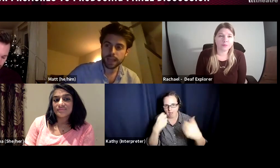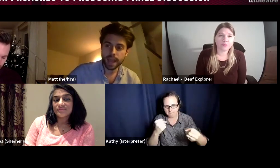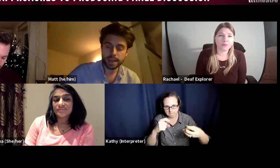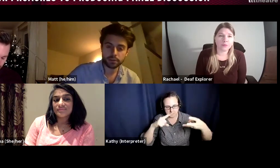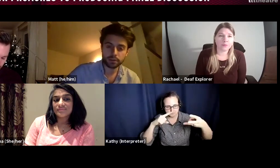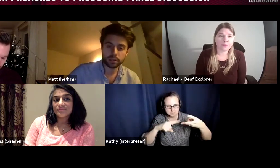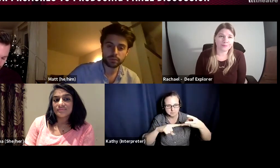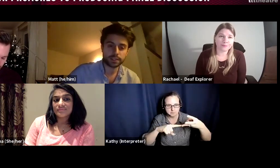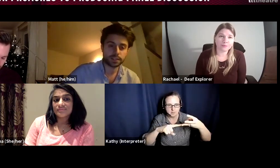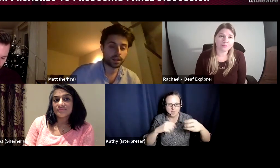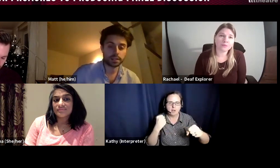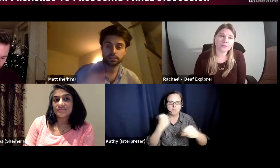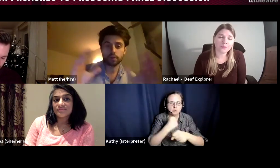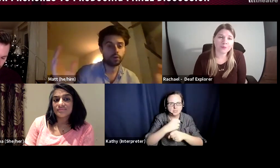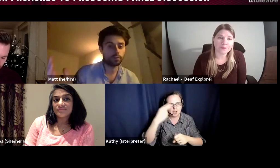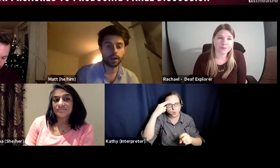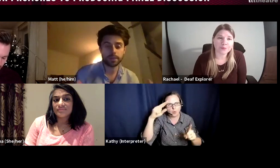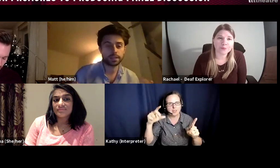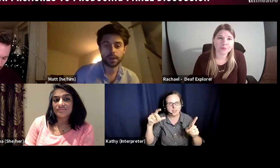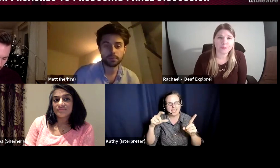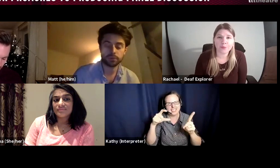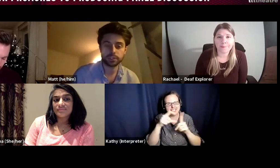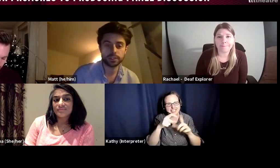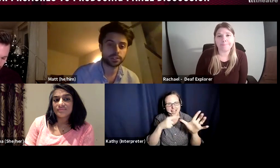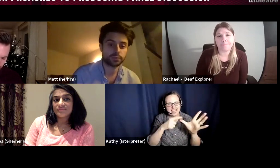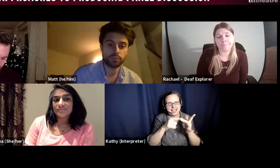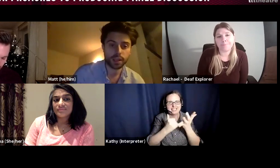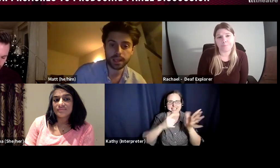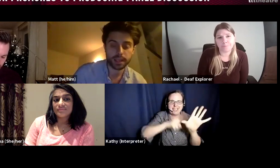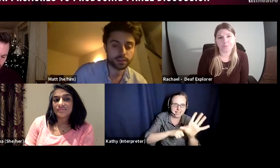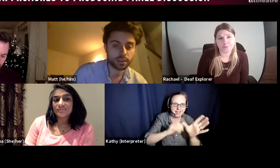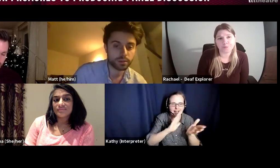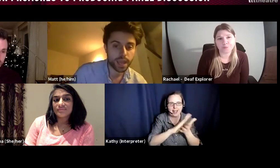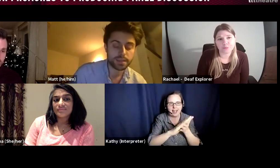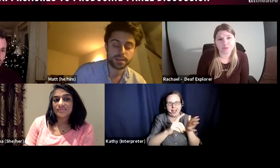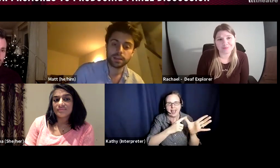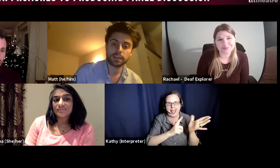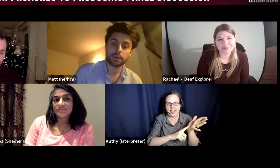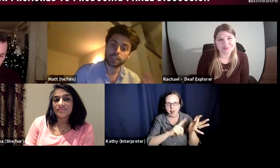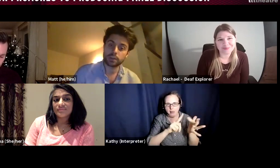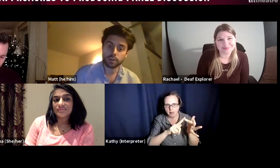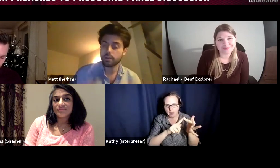Daisy Hale curated a list of independent producers working in the UK, that was a year ago,